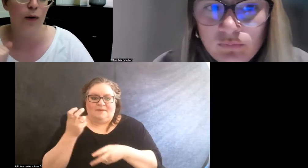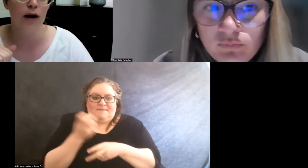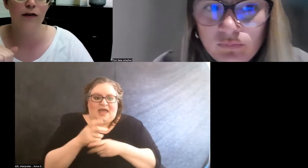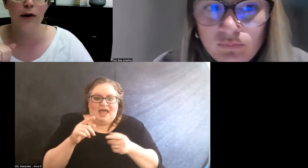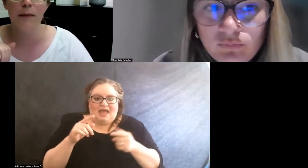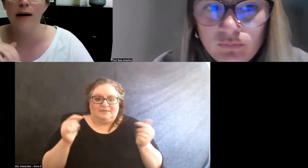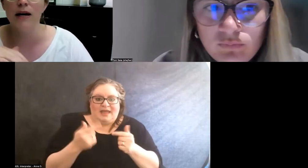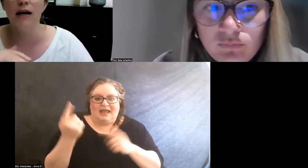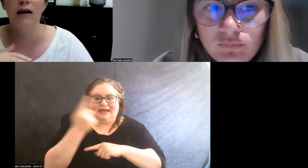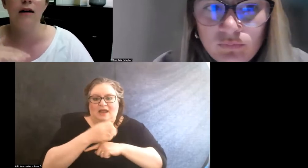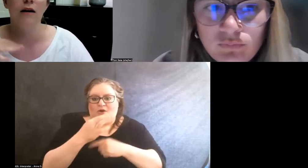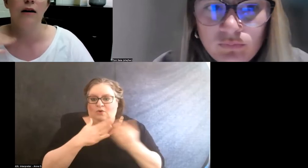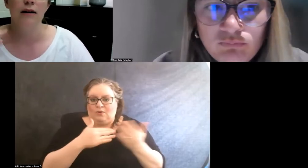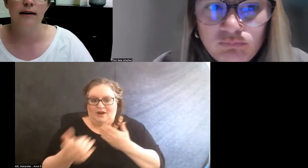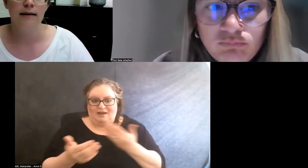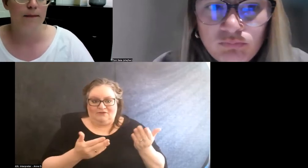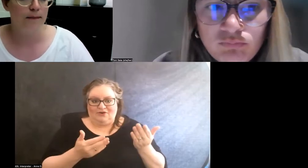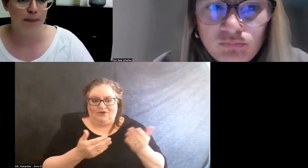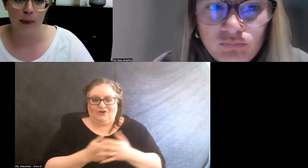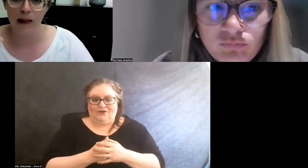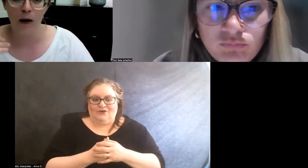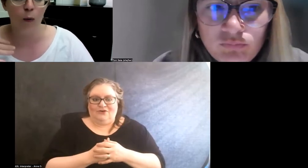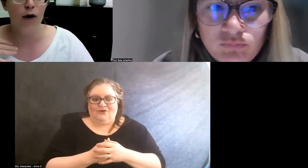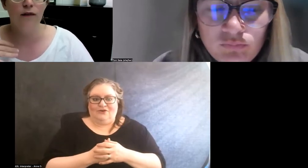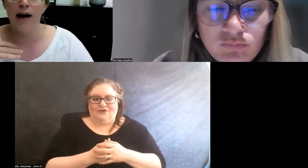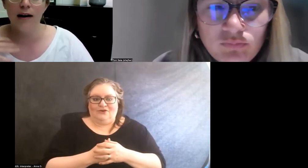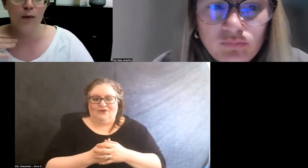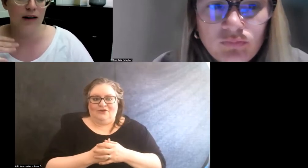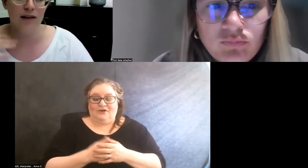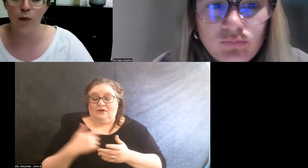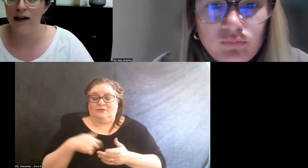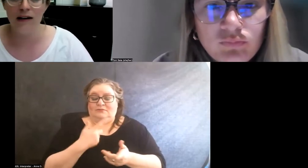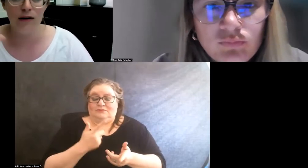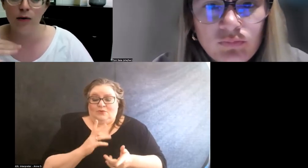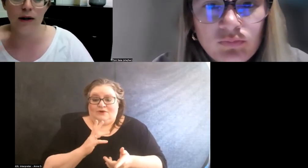or whatever it may be, we're fine with, if we need to,